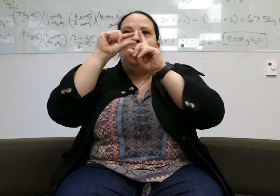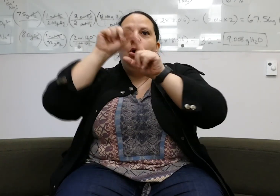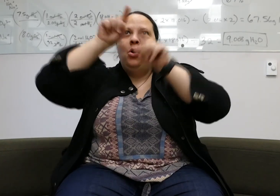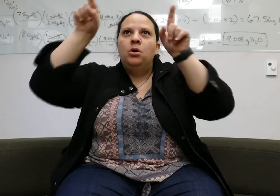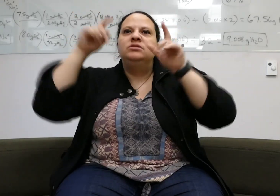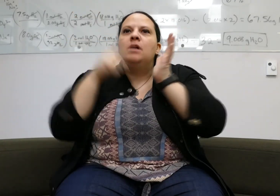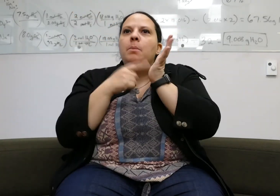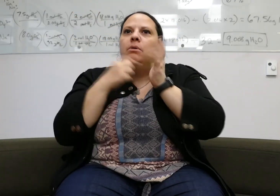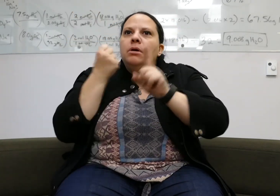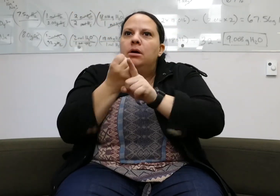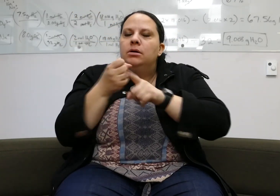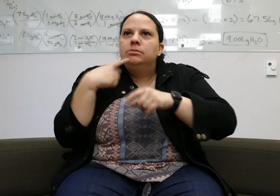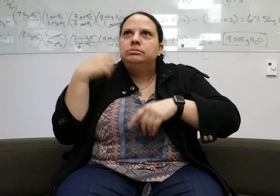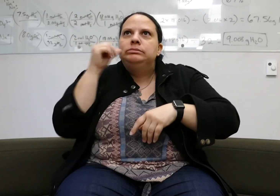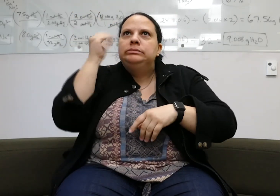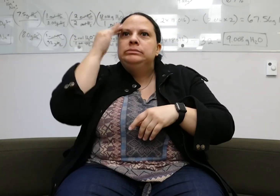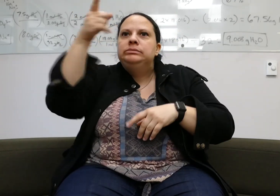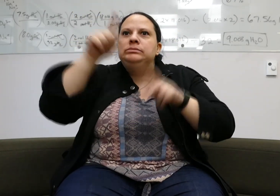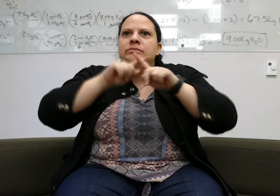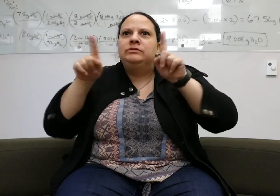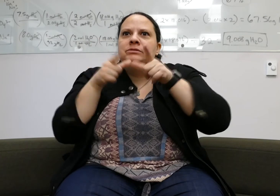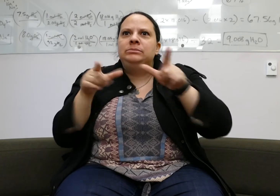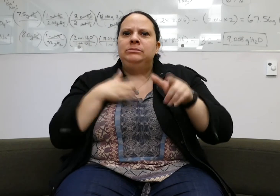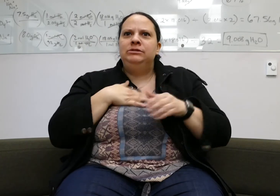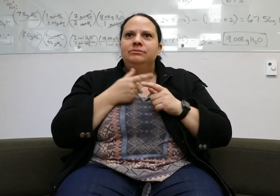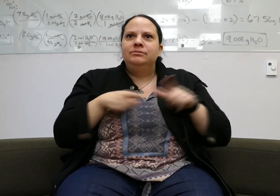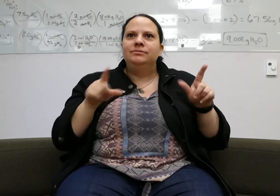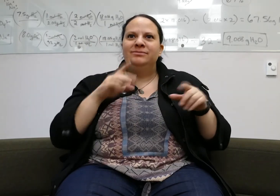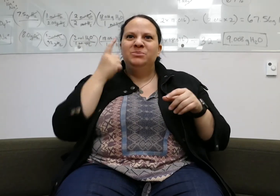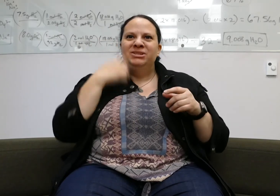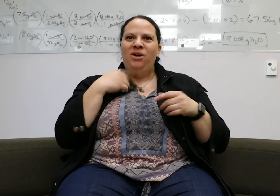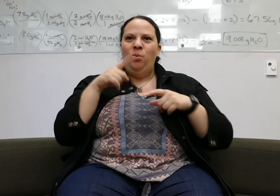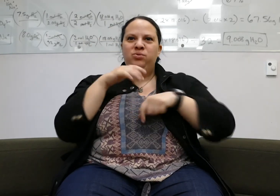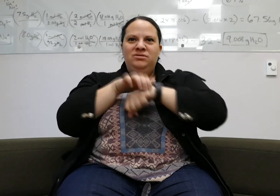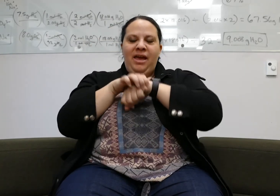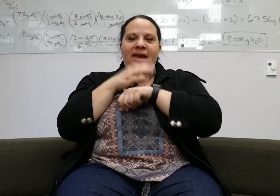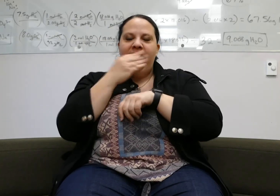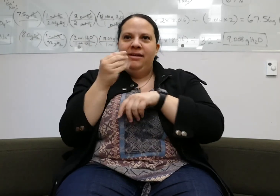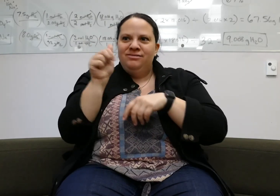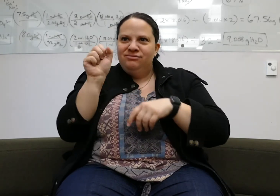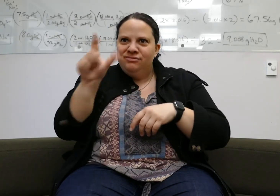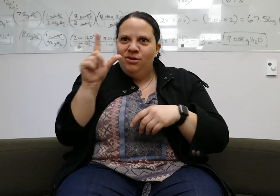Sometimes, there were words in a different language that I didn't know what they were, since I only know English and ASL.